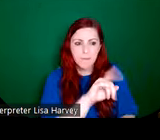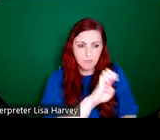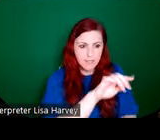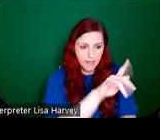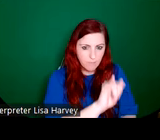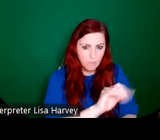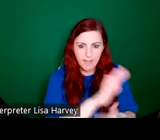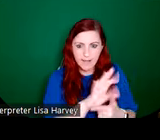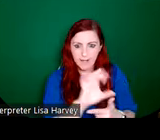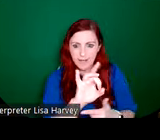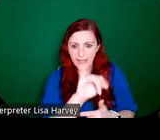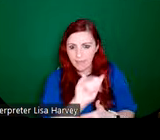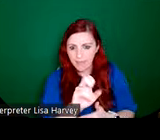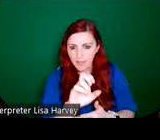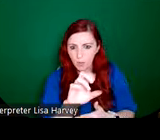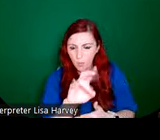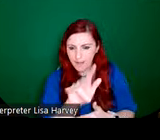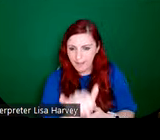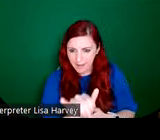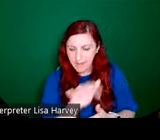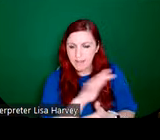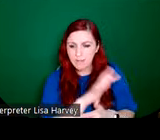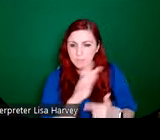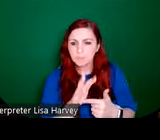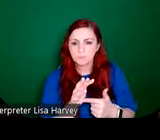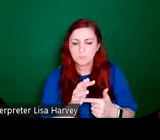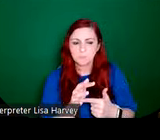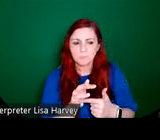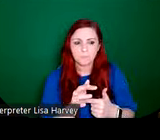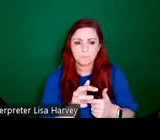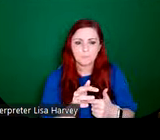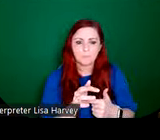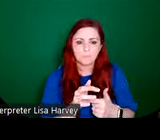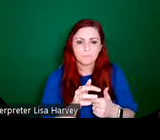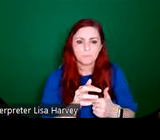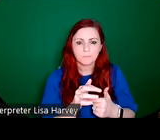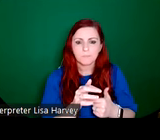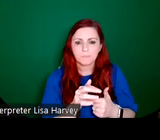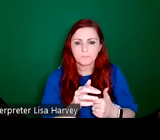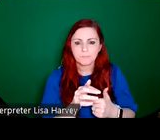notably, Kathleen Quigley who worked with An Túr Ghloine. So there were a number